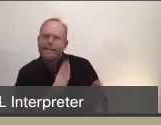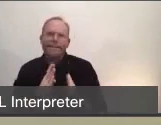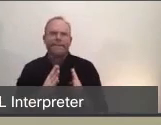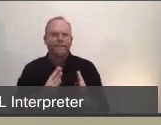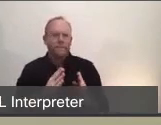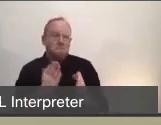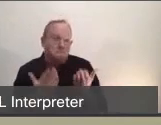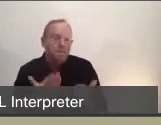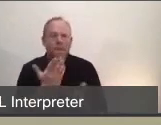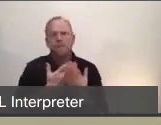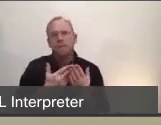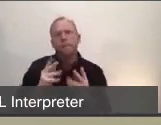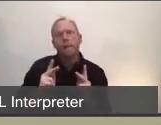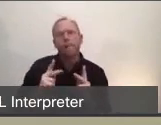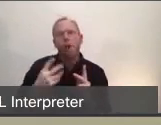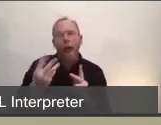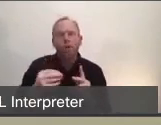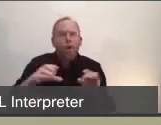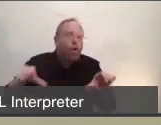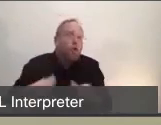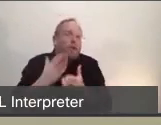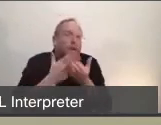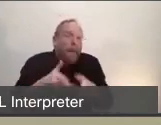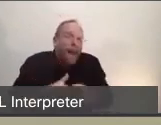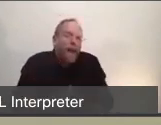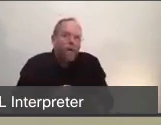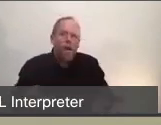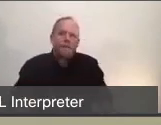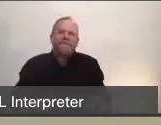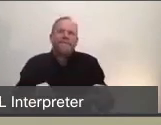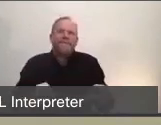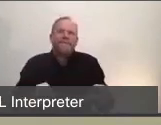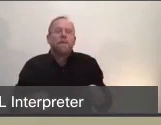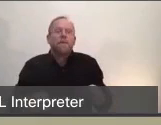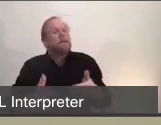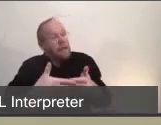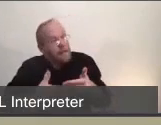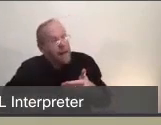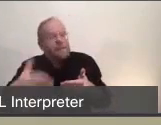And so the best I can say is that in the weeks to come, I anticipate an extension of shelter-in-place,